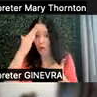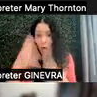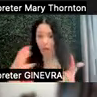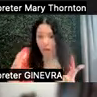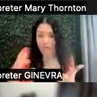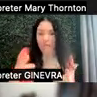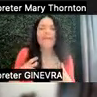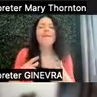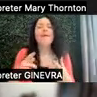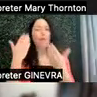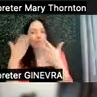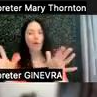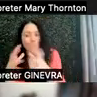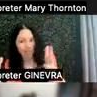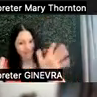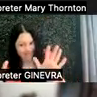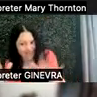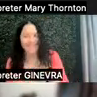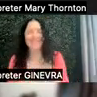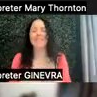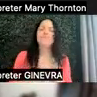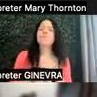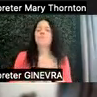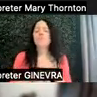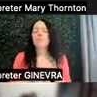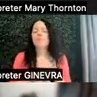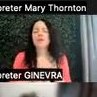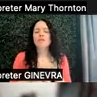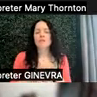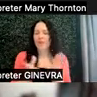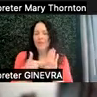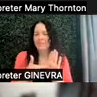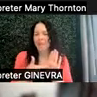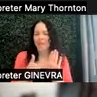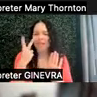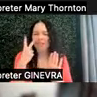And then, the example I think of when I heard this was I